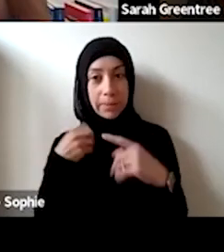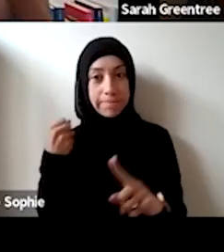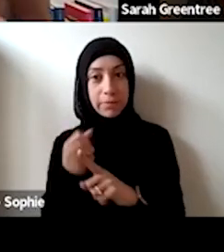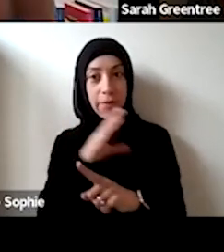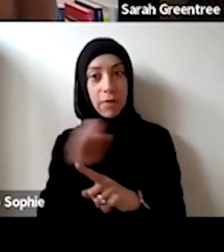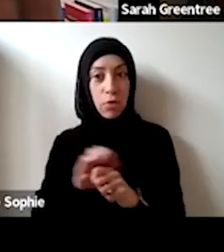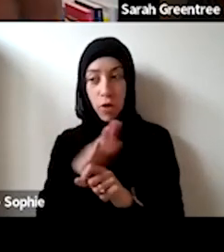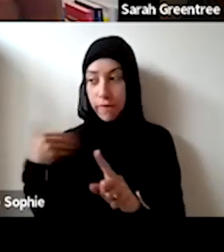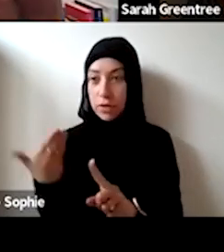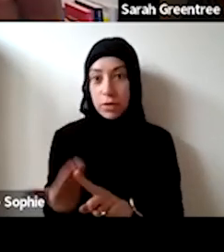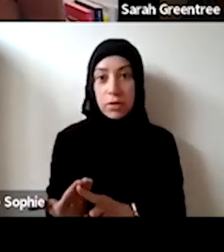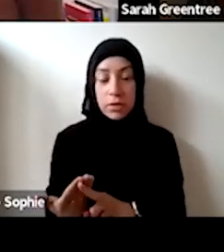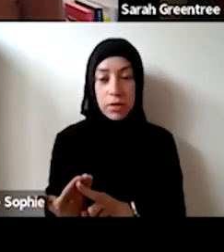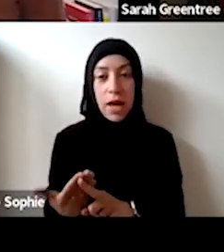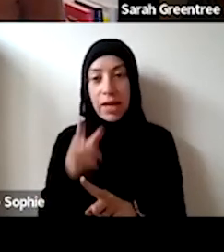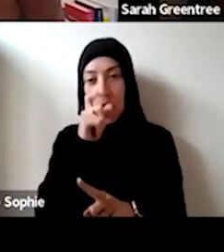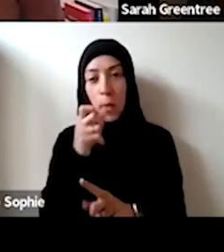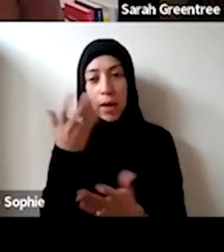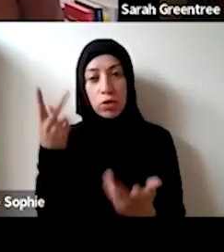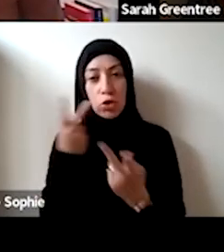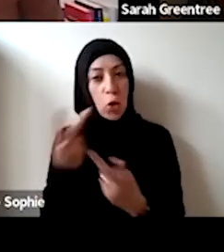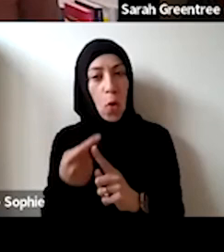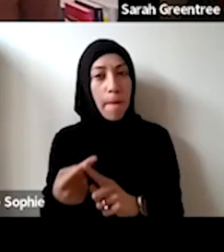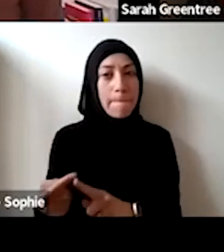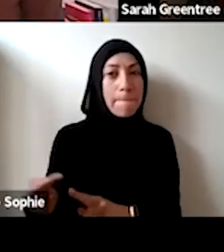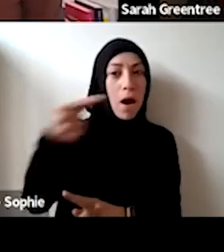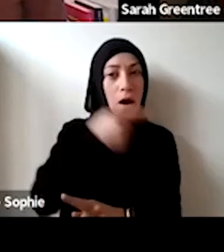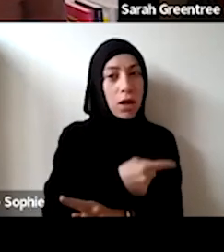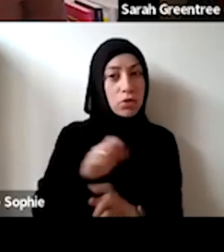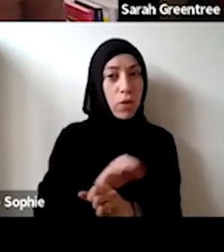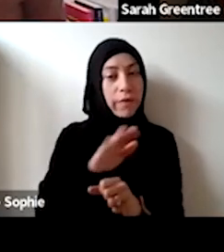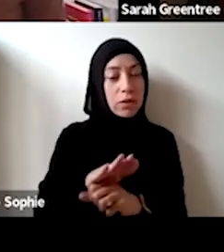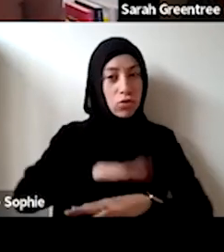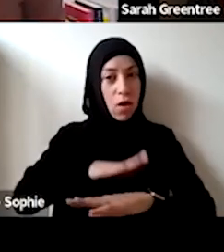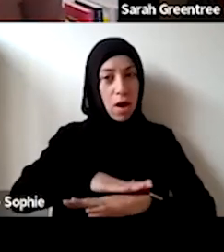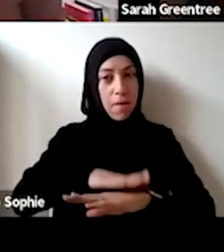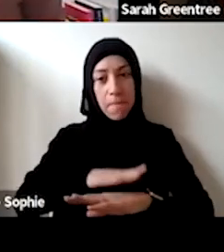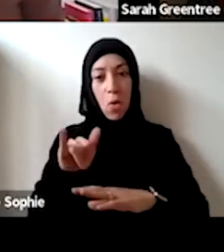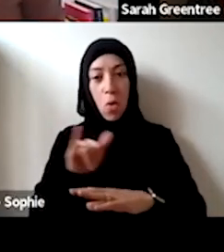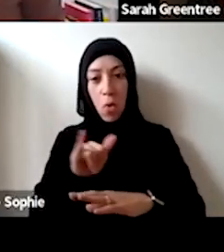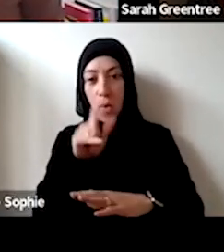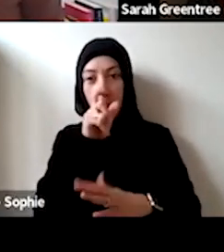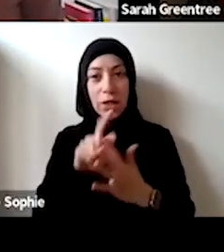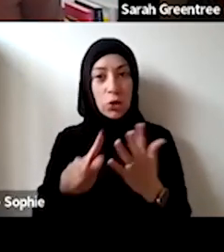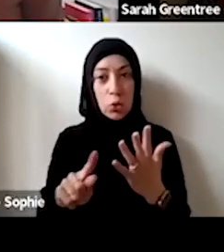the work? That produced pre-pandemic as indicative of its output or what a break in connection? CAILAH SCOBIE: will be a disqualifying factor?